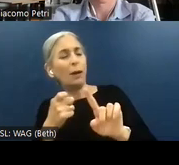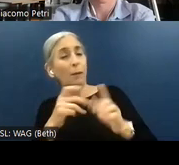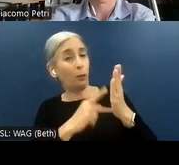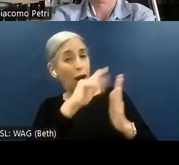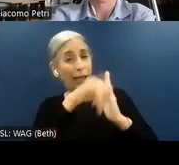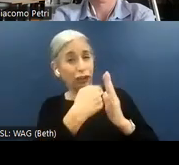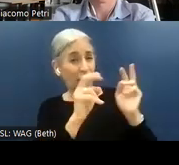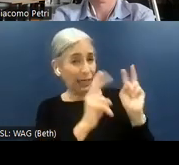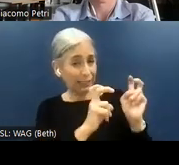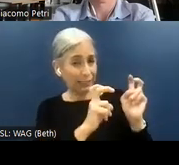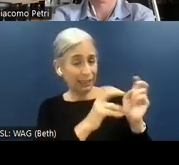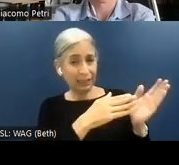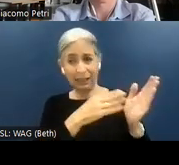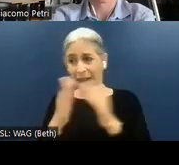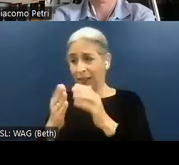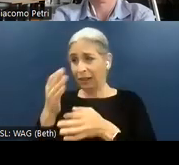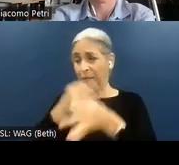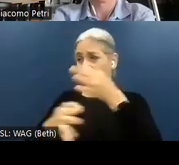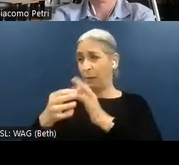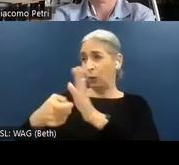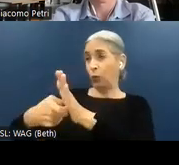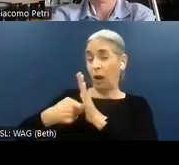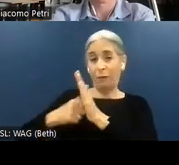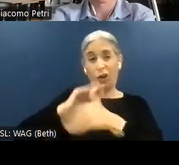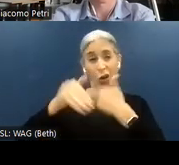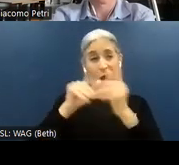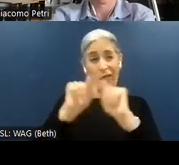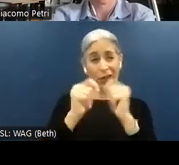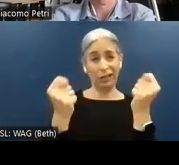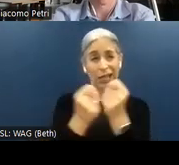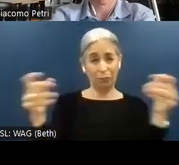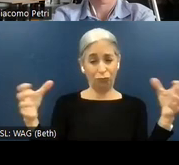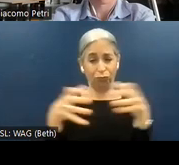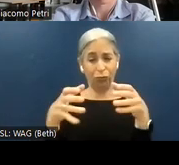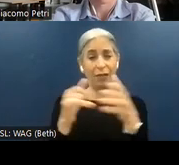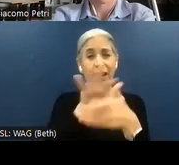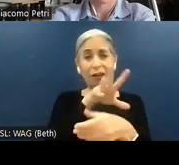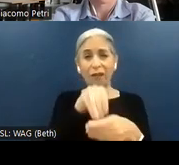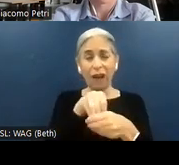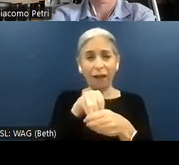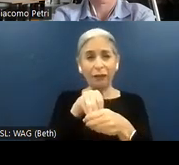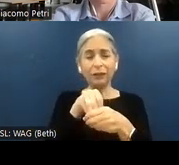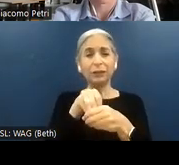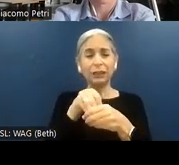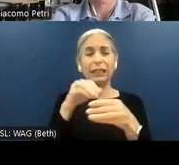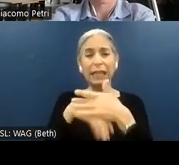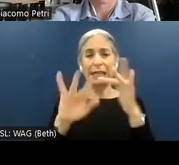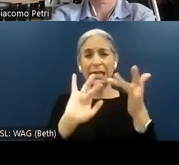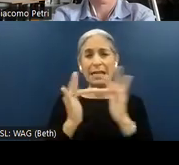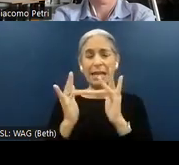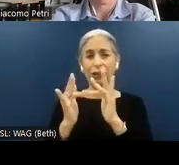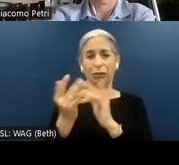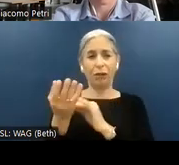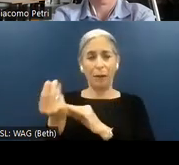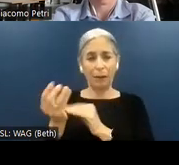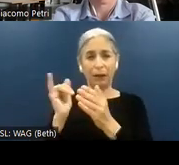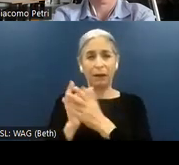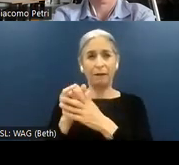into a requirement for all the teams that are involved into the digital property I am